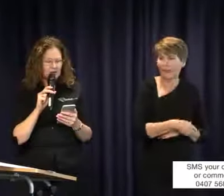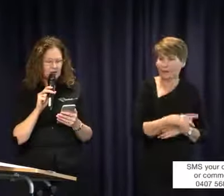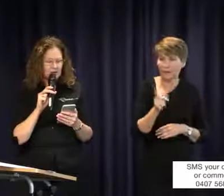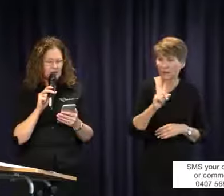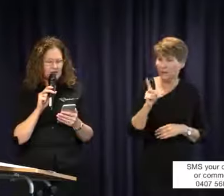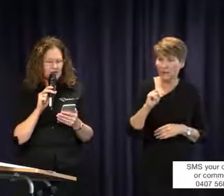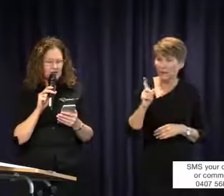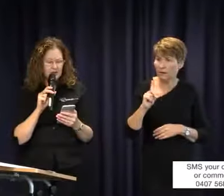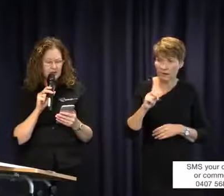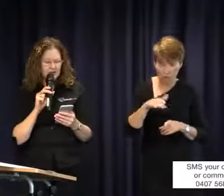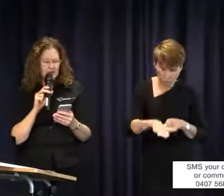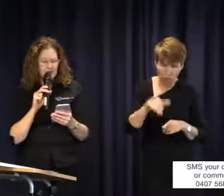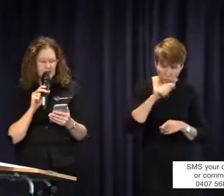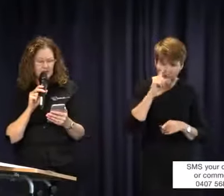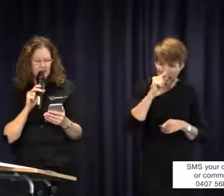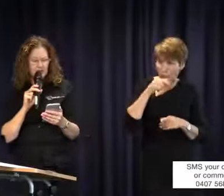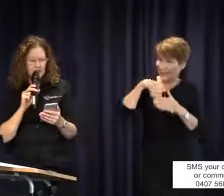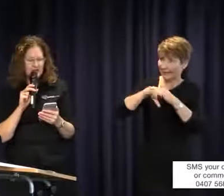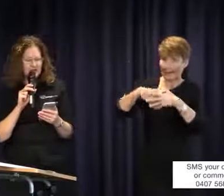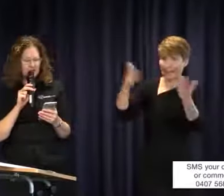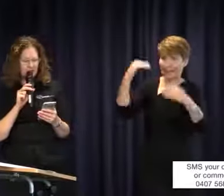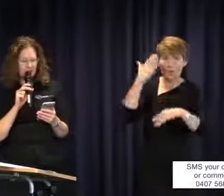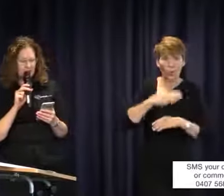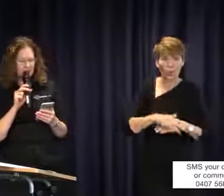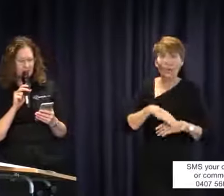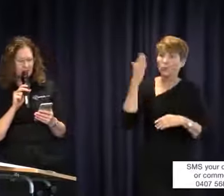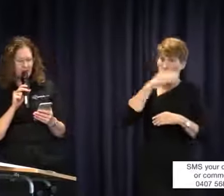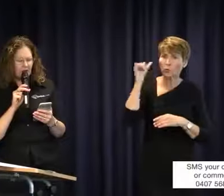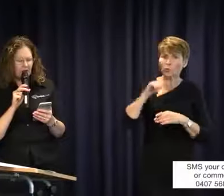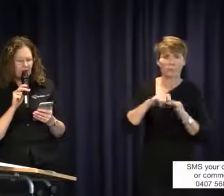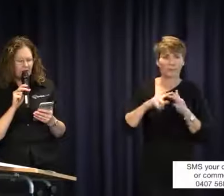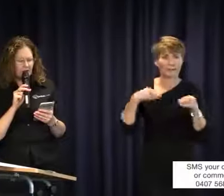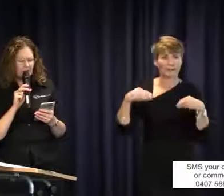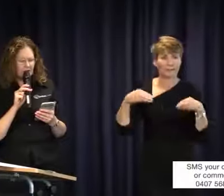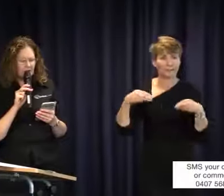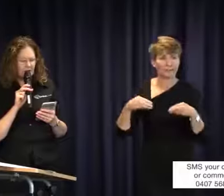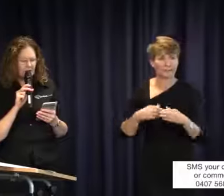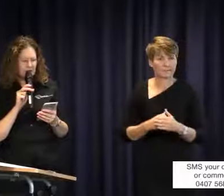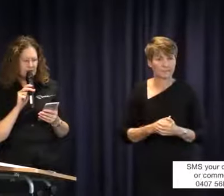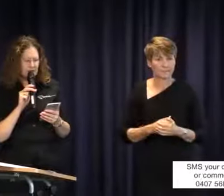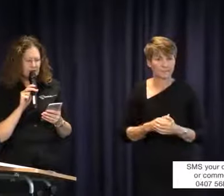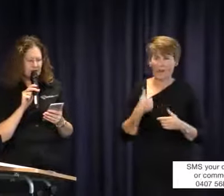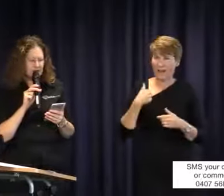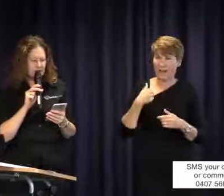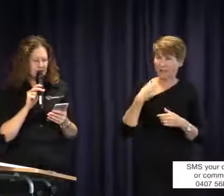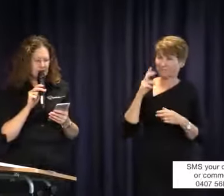of their choice and schools need to be flexible. I notice that schools in Victoria are making